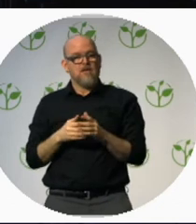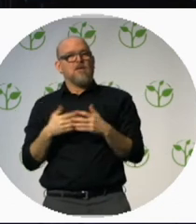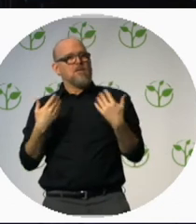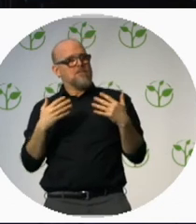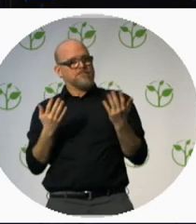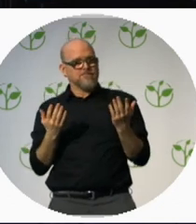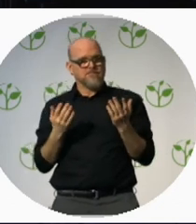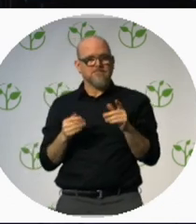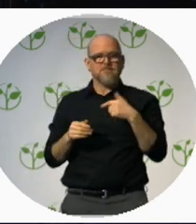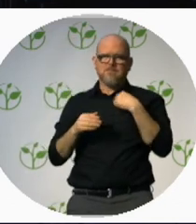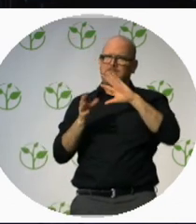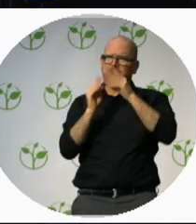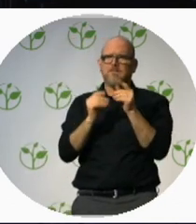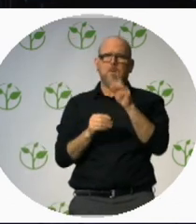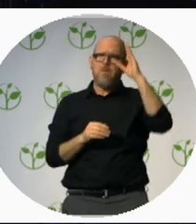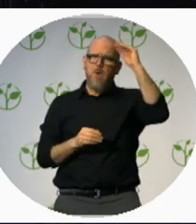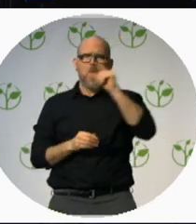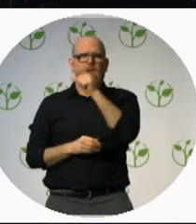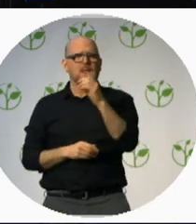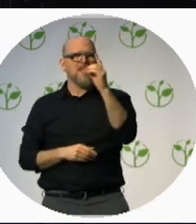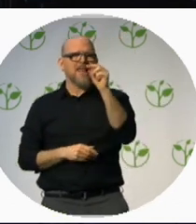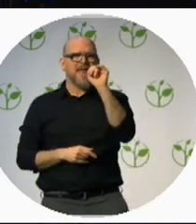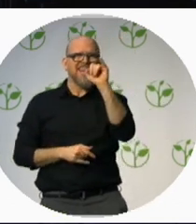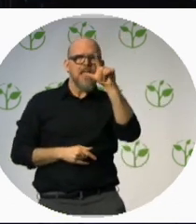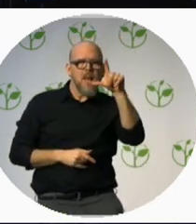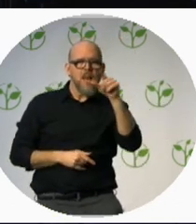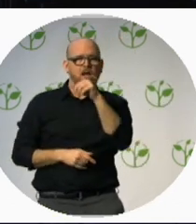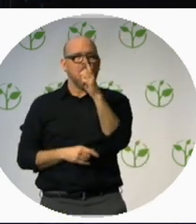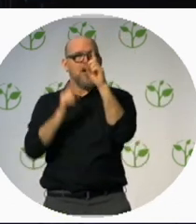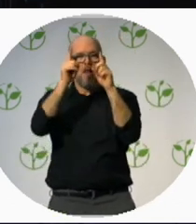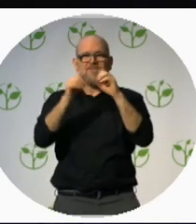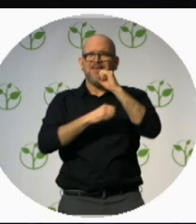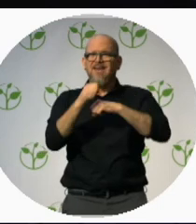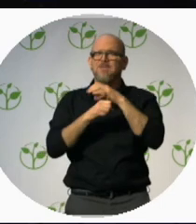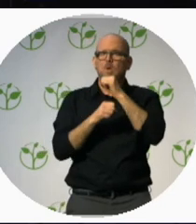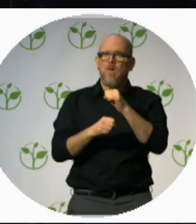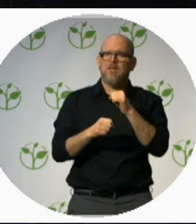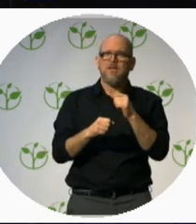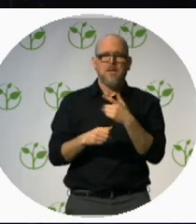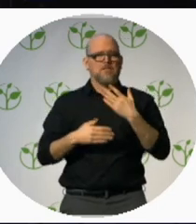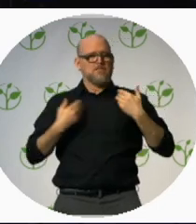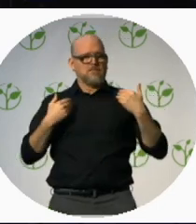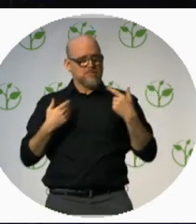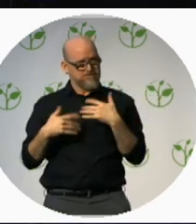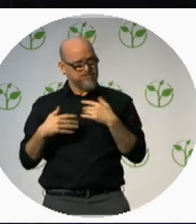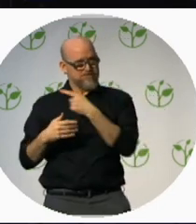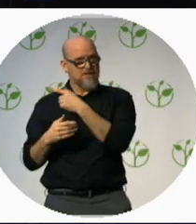He writes: “My name I Danyl, I grew up normal running around with my friends and biking